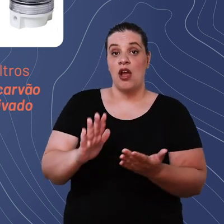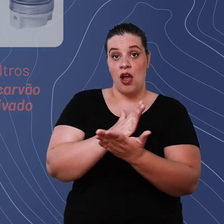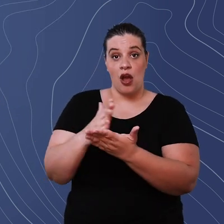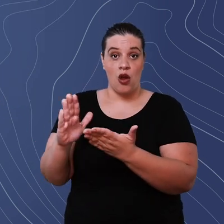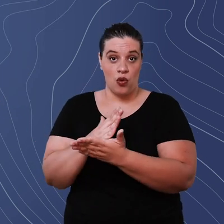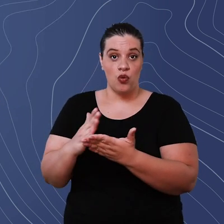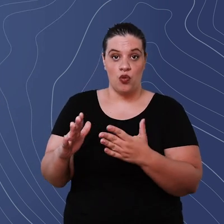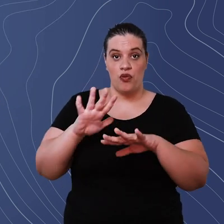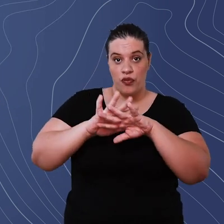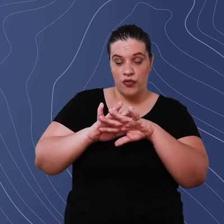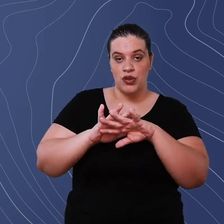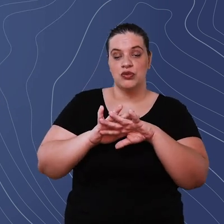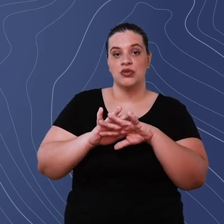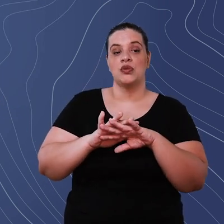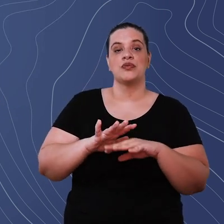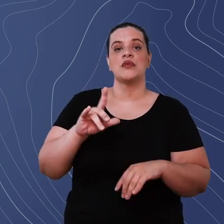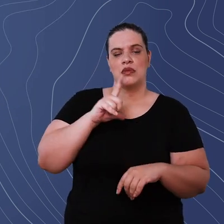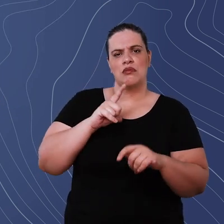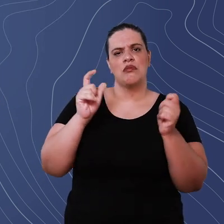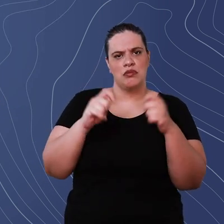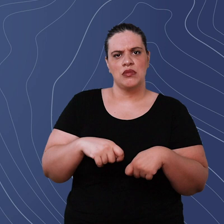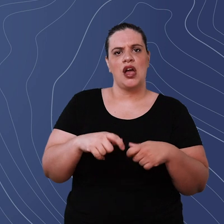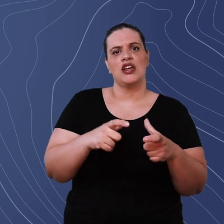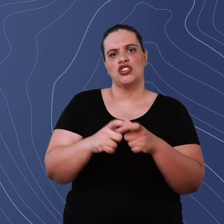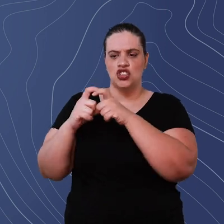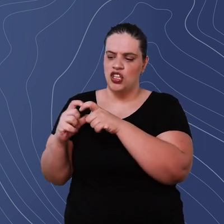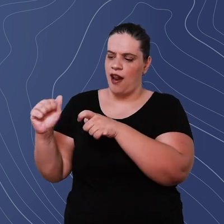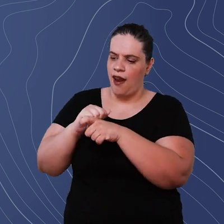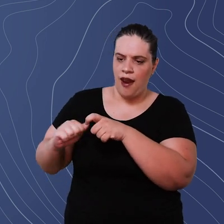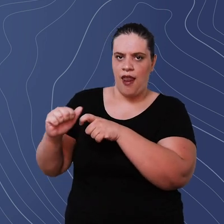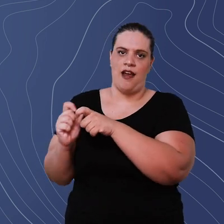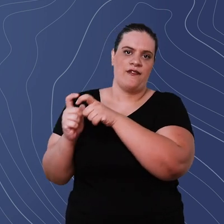filters such as pleat and disc filters can be removed and washed